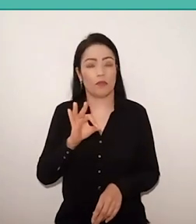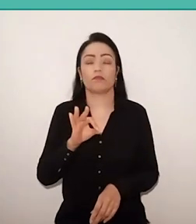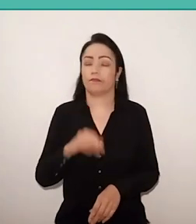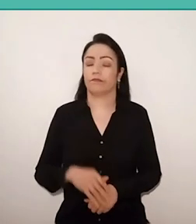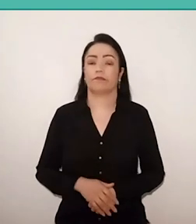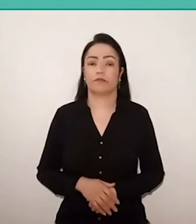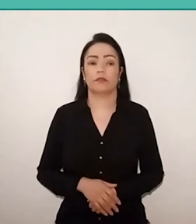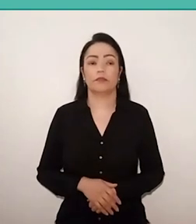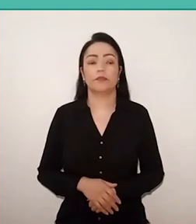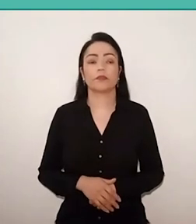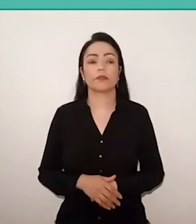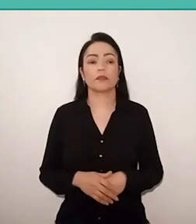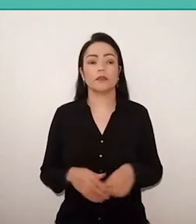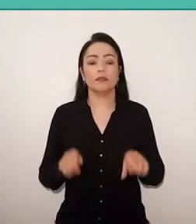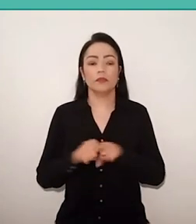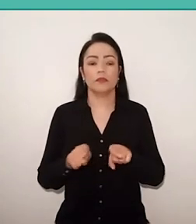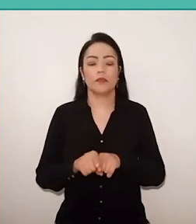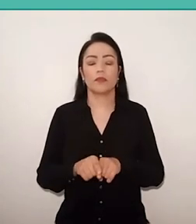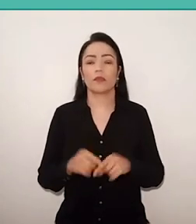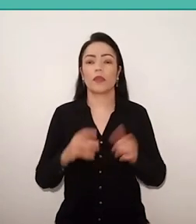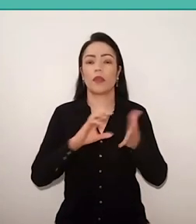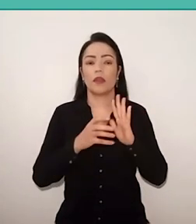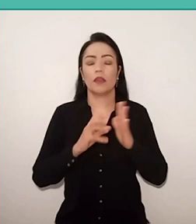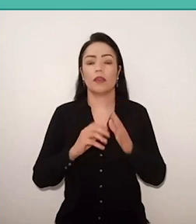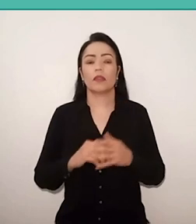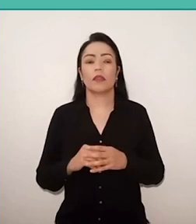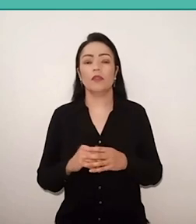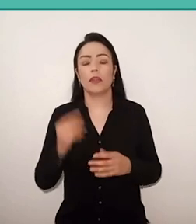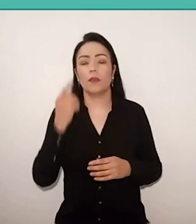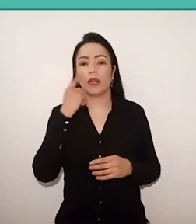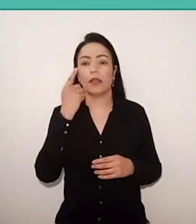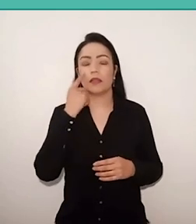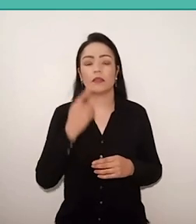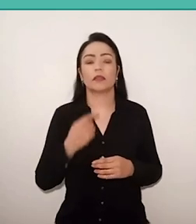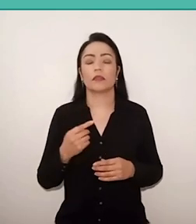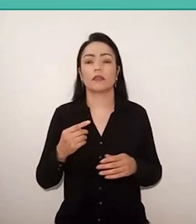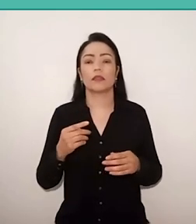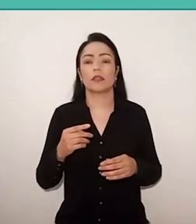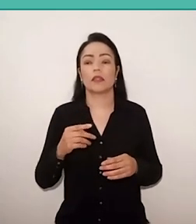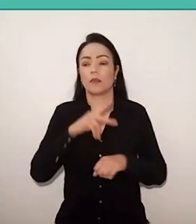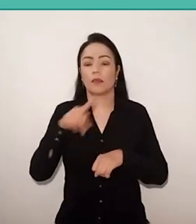And at the same time, the right-winger parties are with great strength.